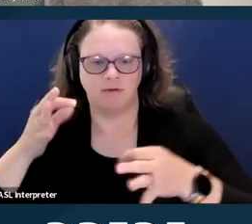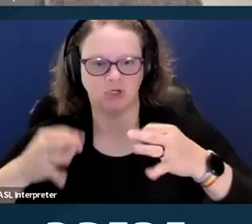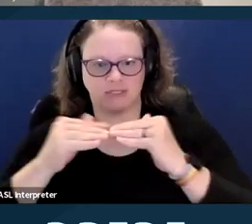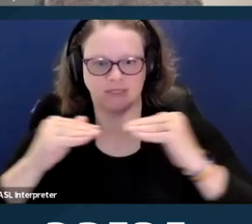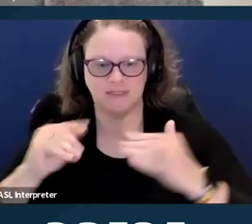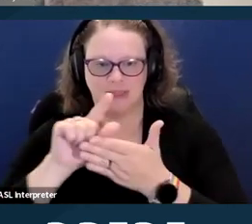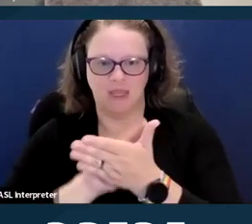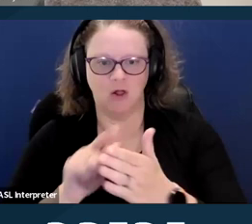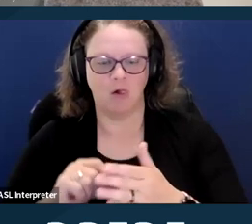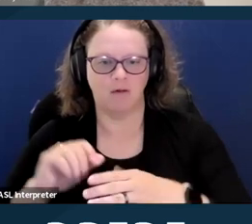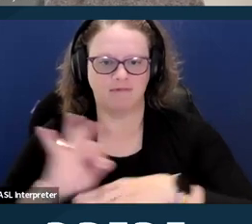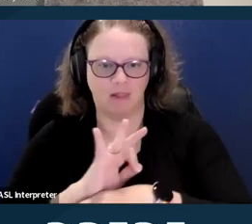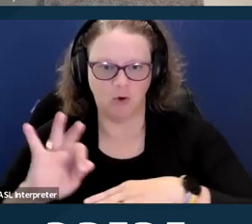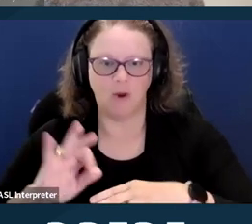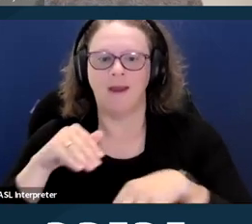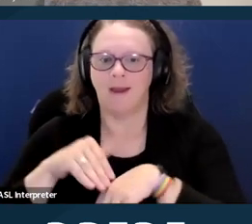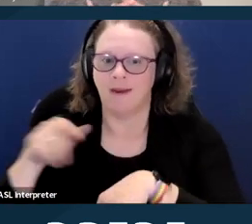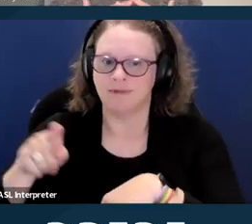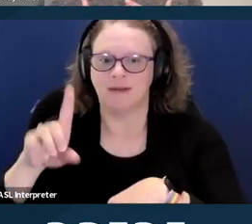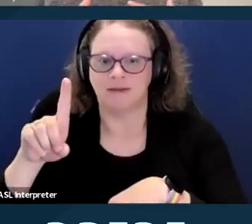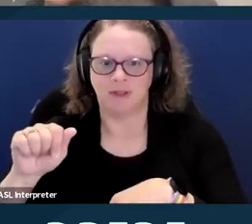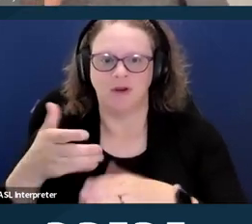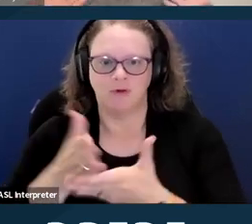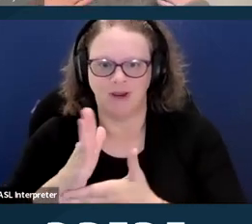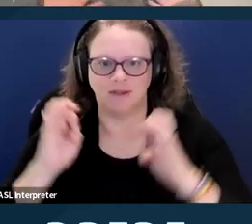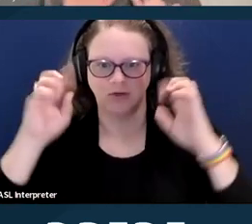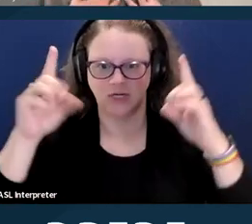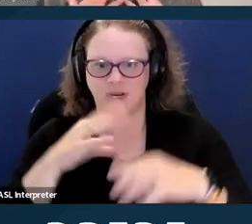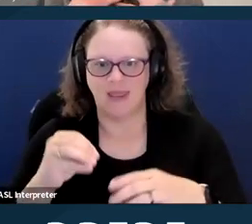And today, I am wearing a, as a visual description,